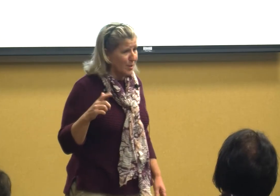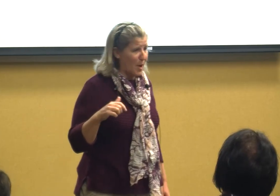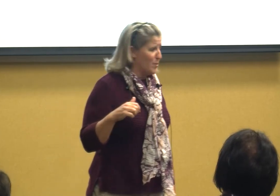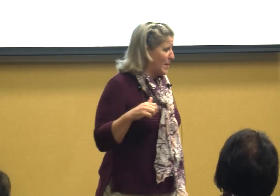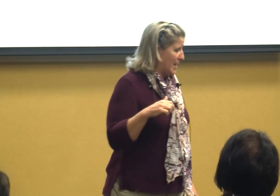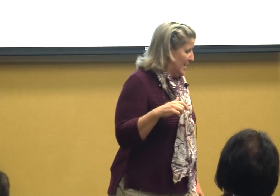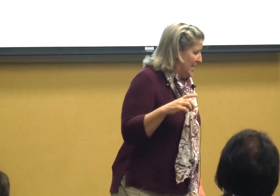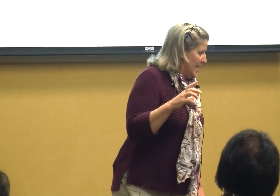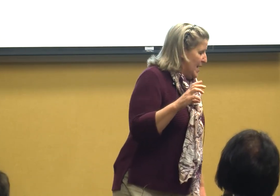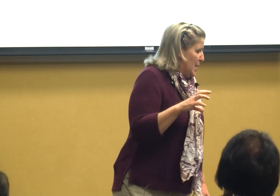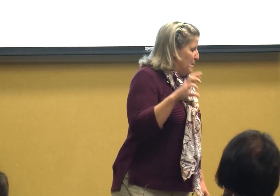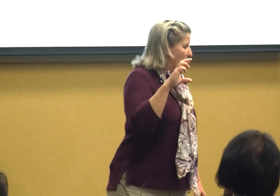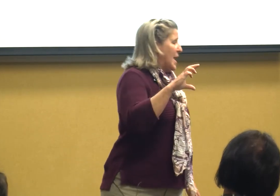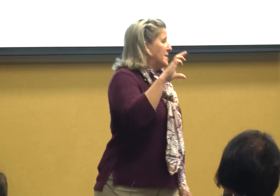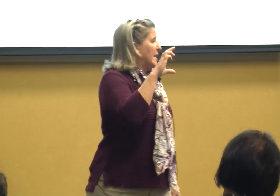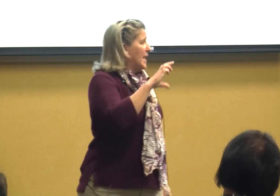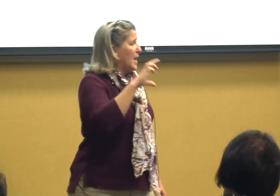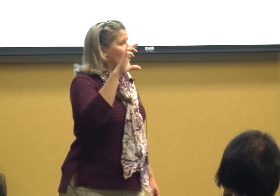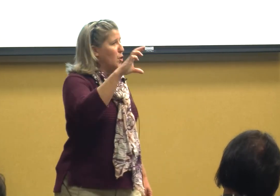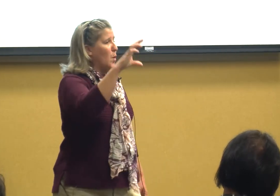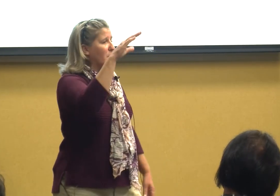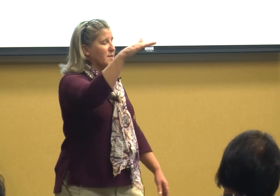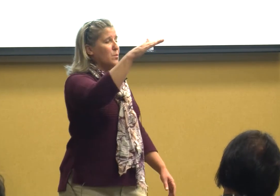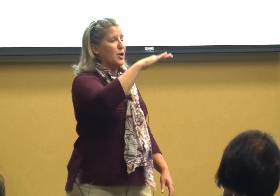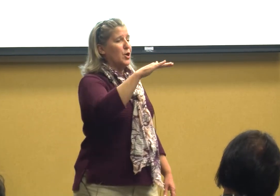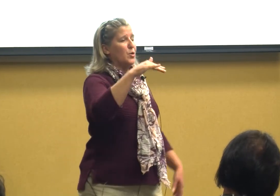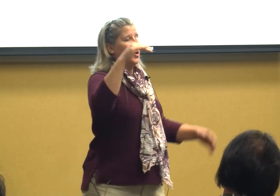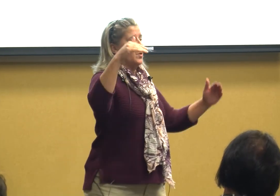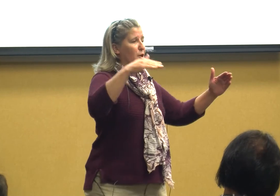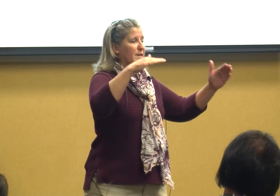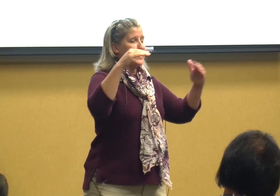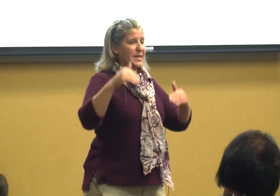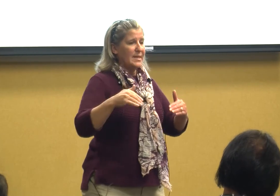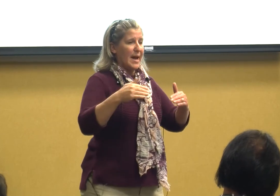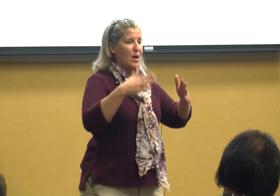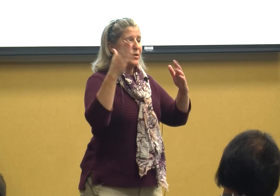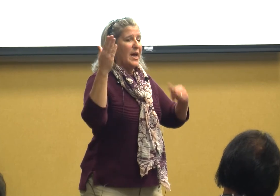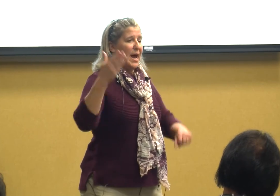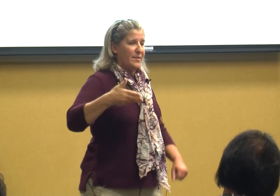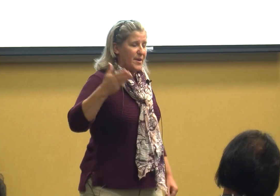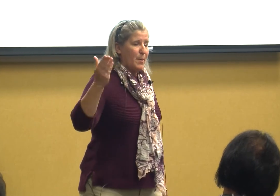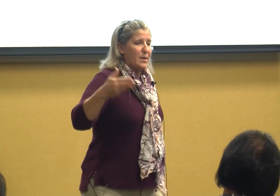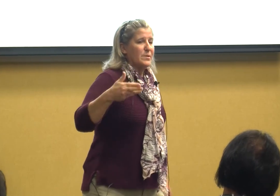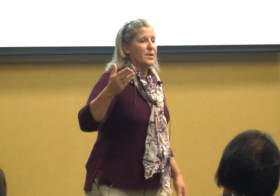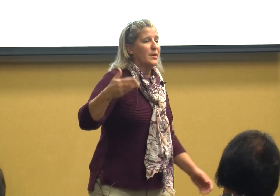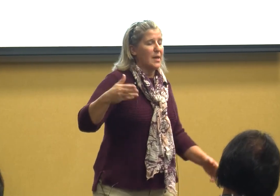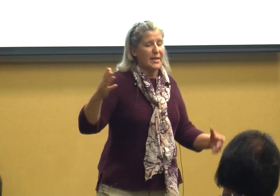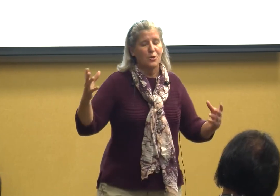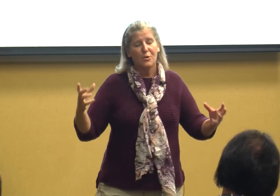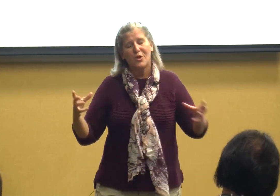to bother me but you also knew you were going to sit down and somebody was going to lecture you